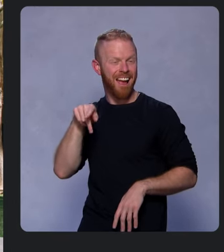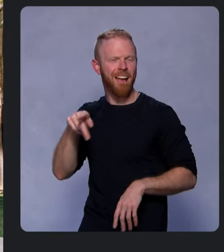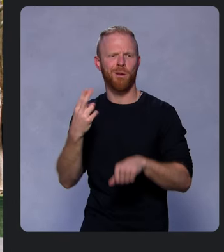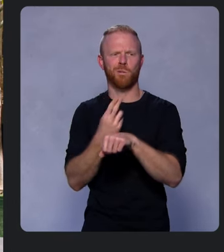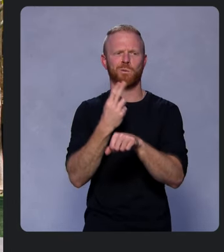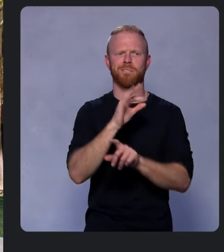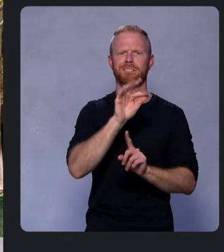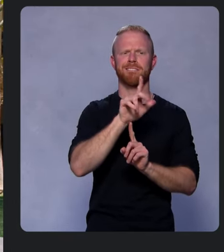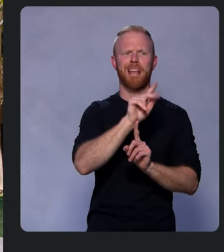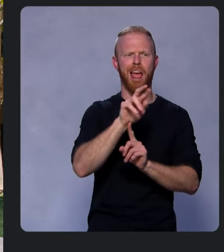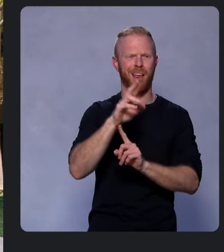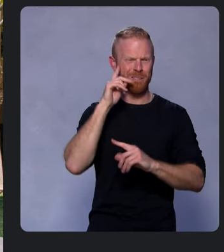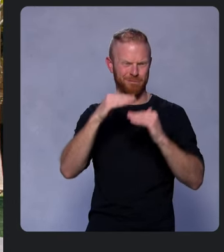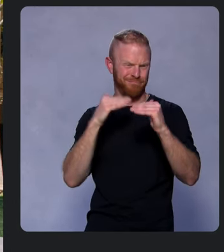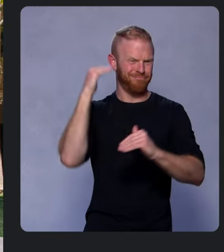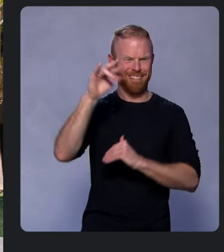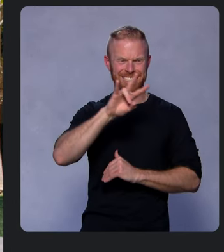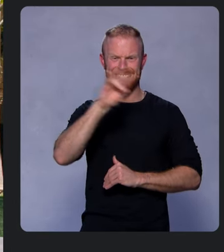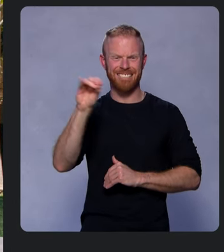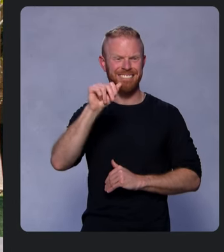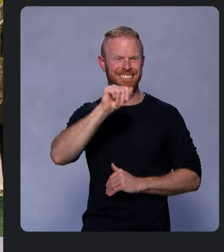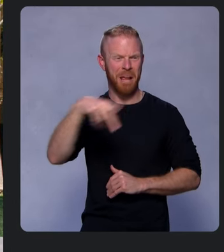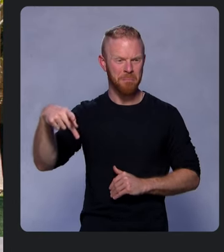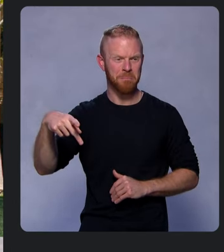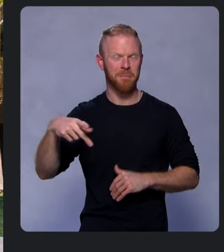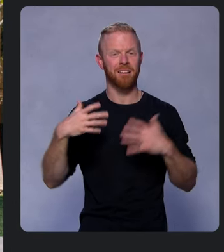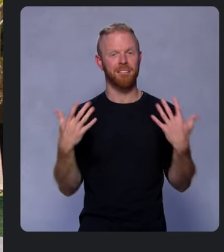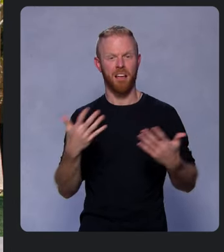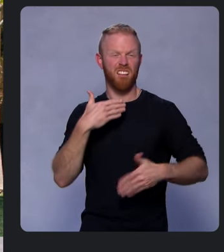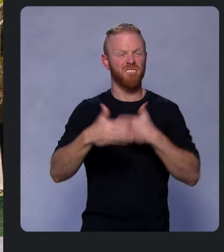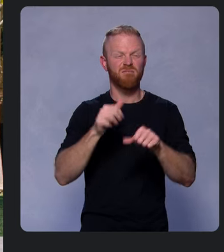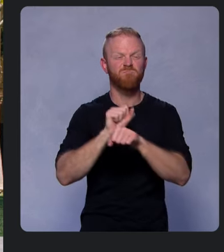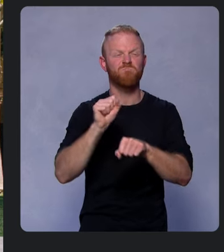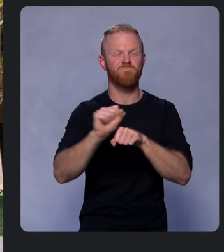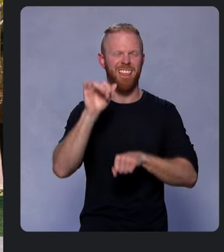apps. Productivity is why they continue to use Flutter.